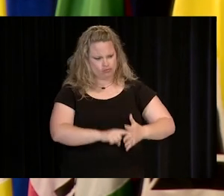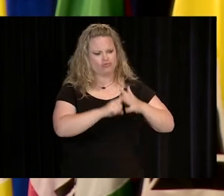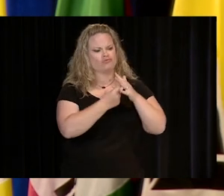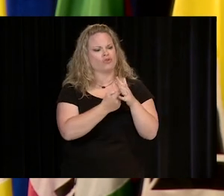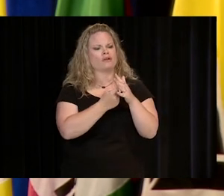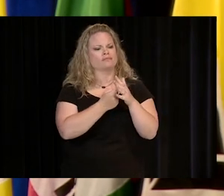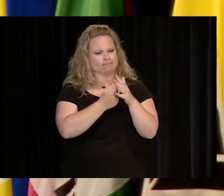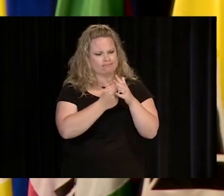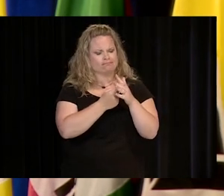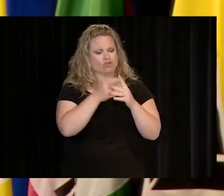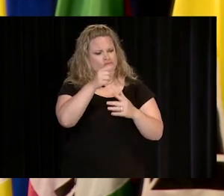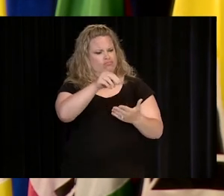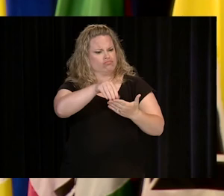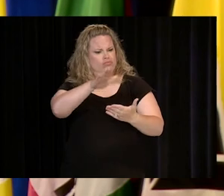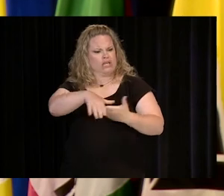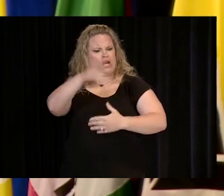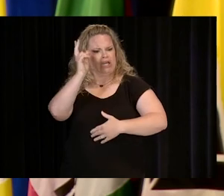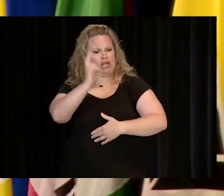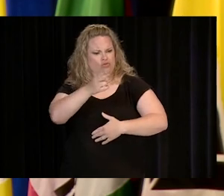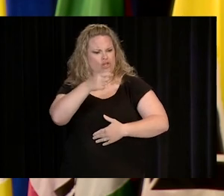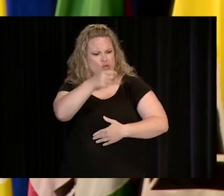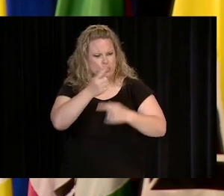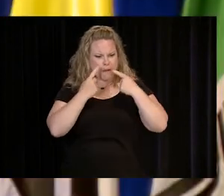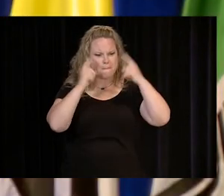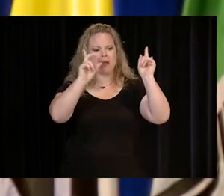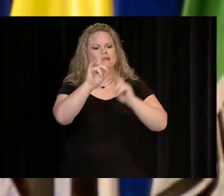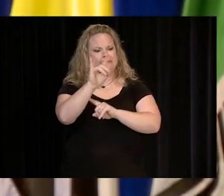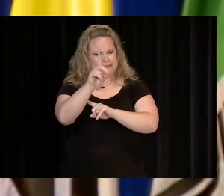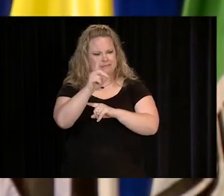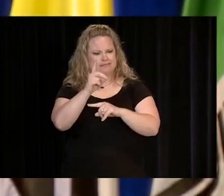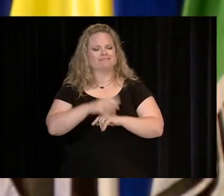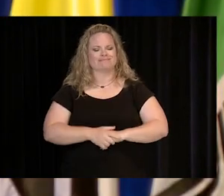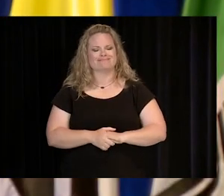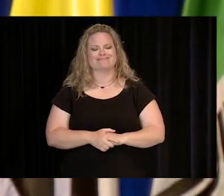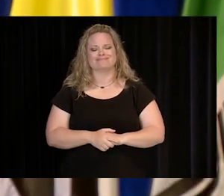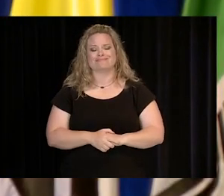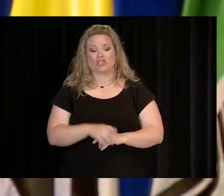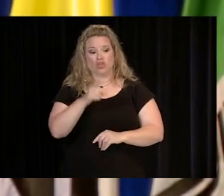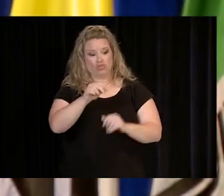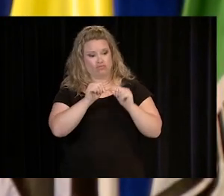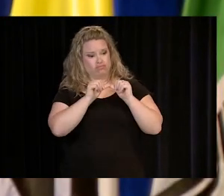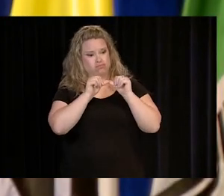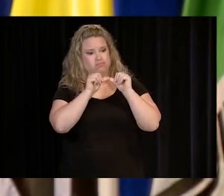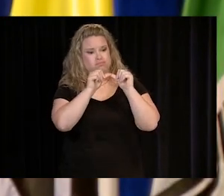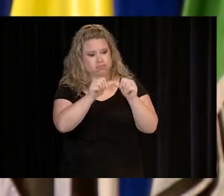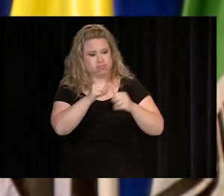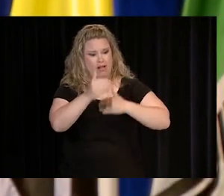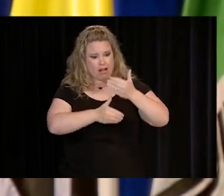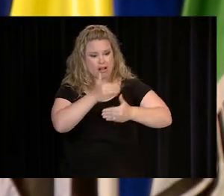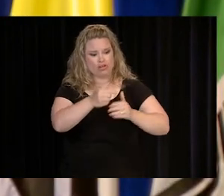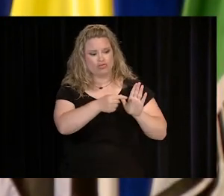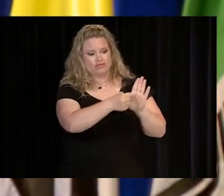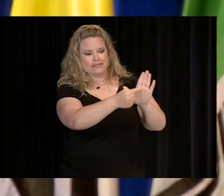YOU WANTED TO MAKE HISTORY, AND YOU DID IT! BY STAYING THE COURSE, YOU HAVE EXHIBITED EXACTLY THE KIND